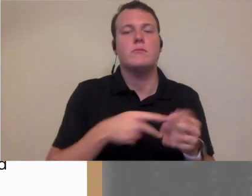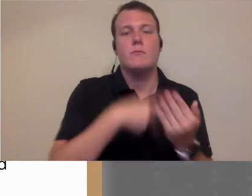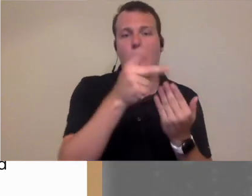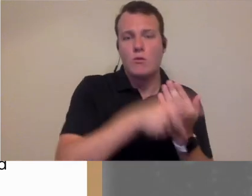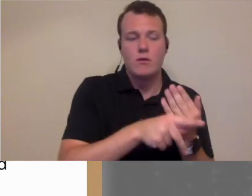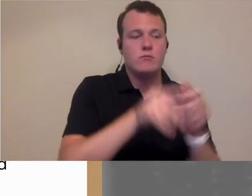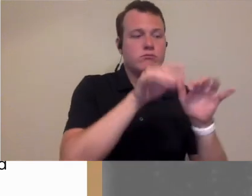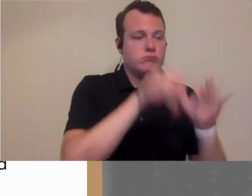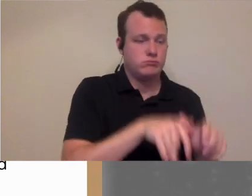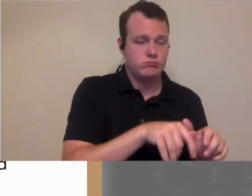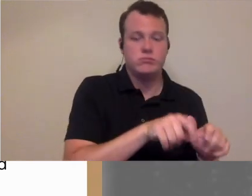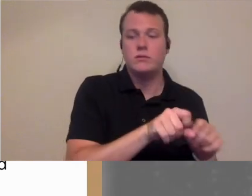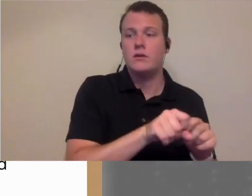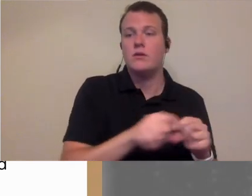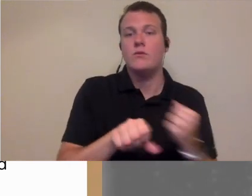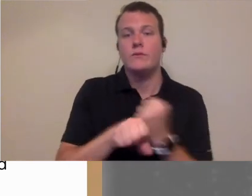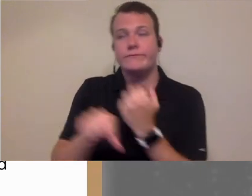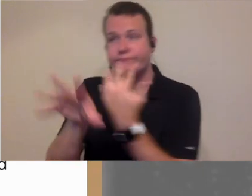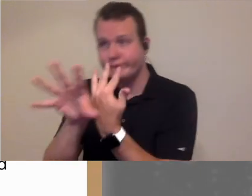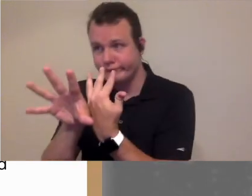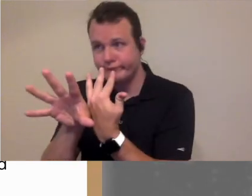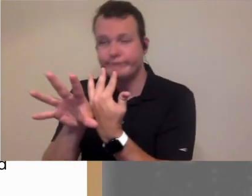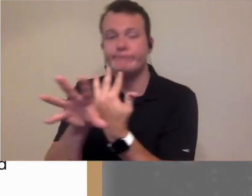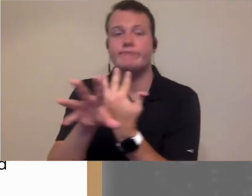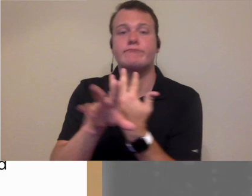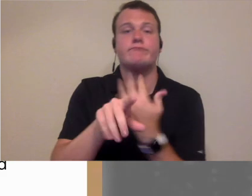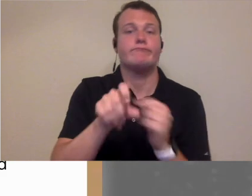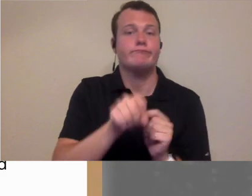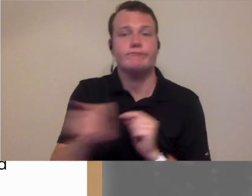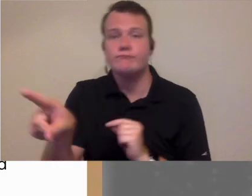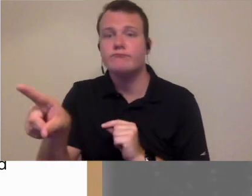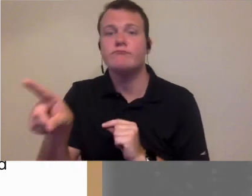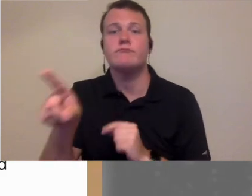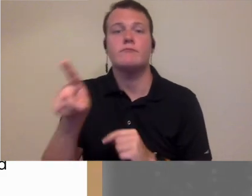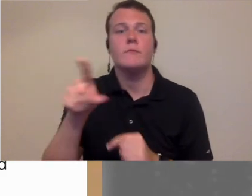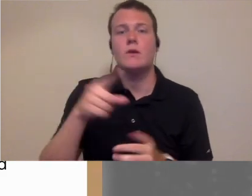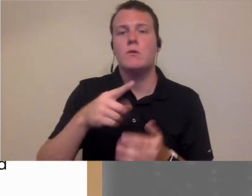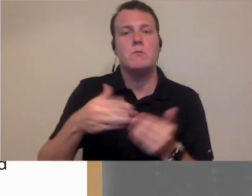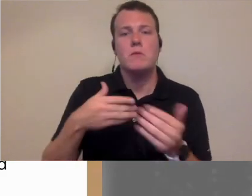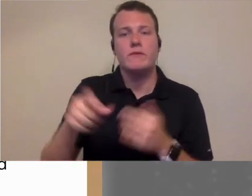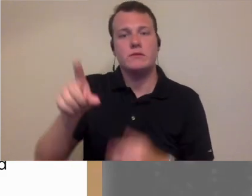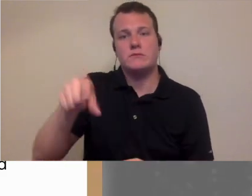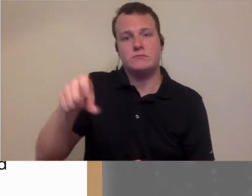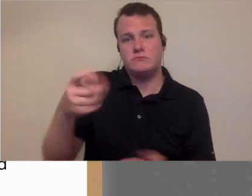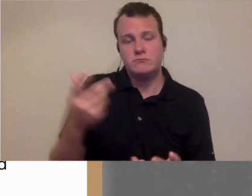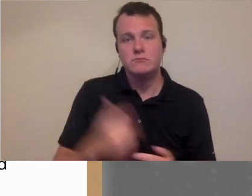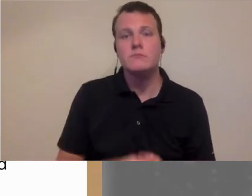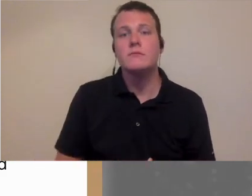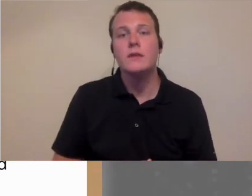that with a video conferencing system whatever is needed on the fly there